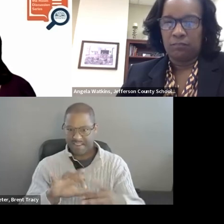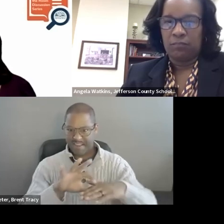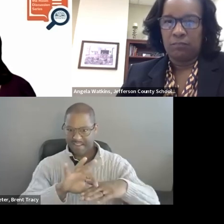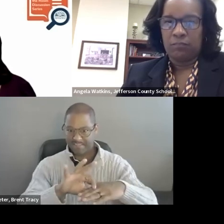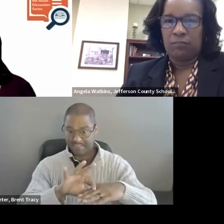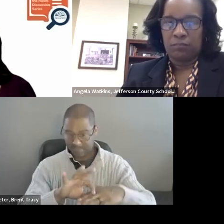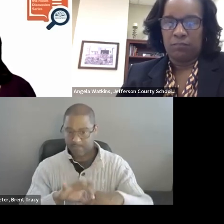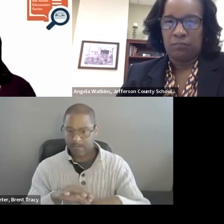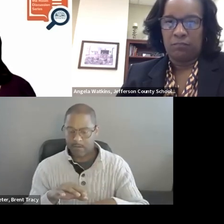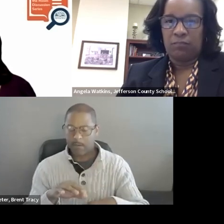that we are going with the coaching.